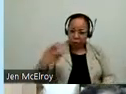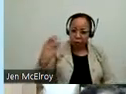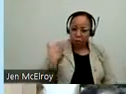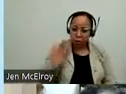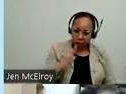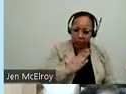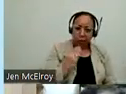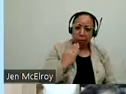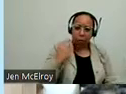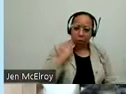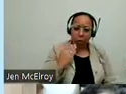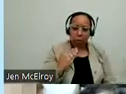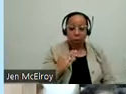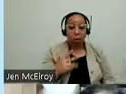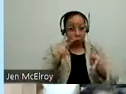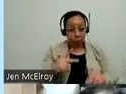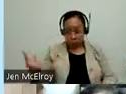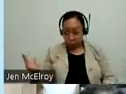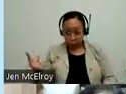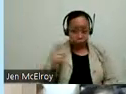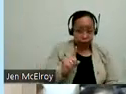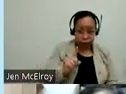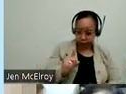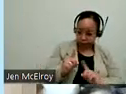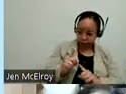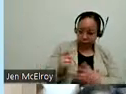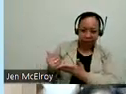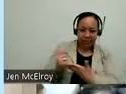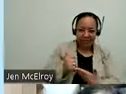comes in is the person who is providing assistance to that person. And I